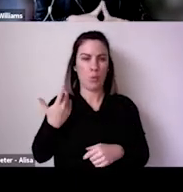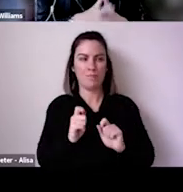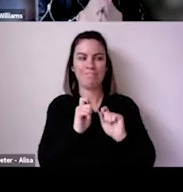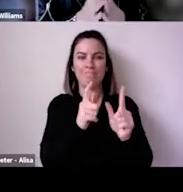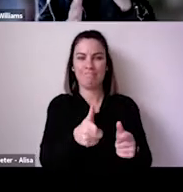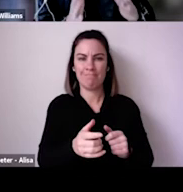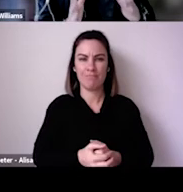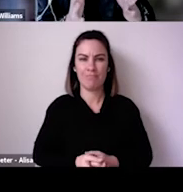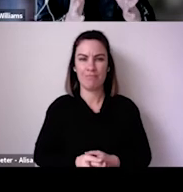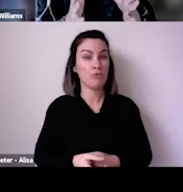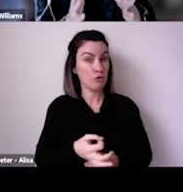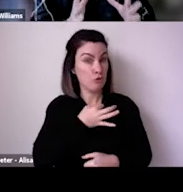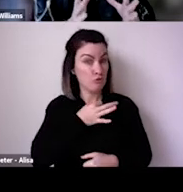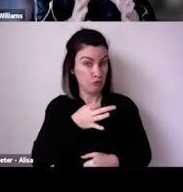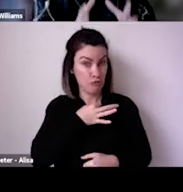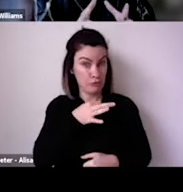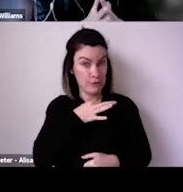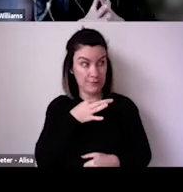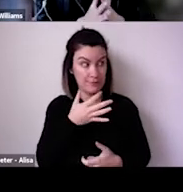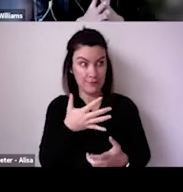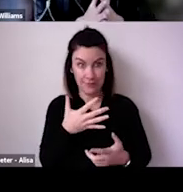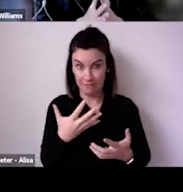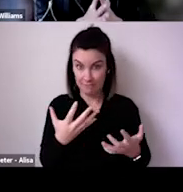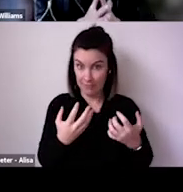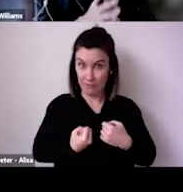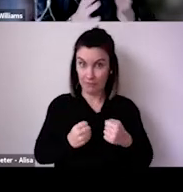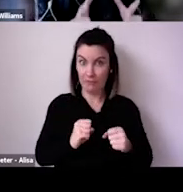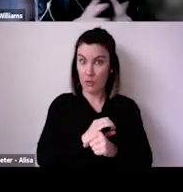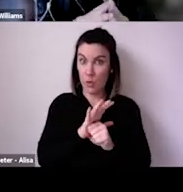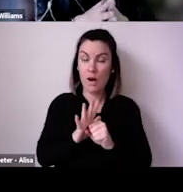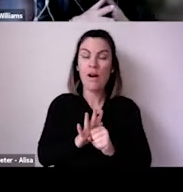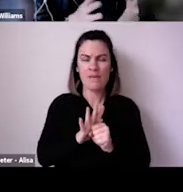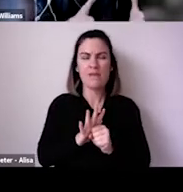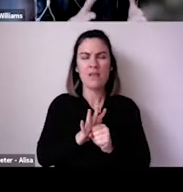But before we get into kind of the Australian situation, Megan and I thought it would be